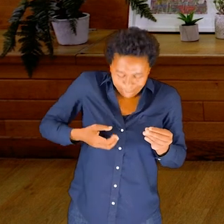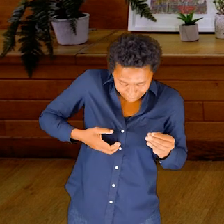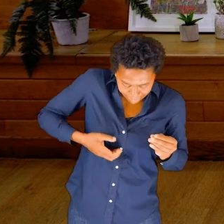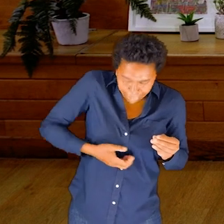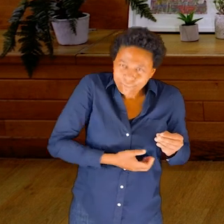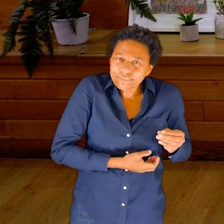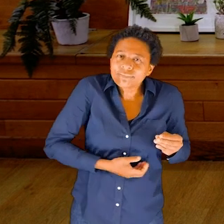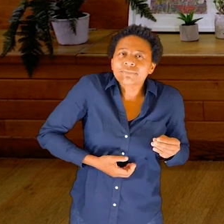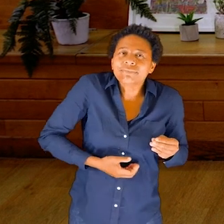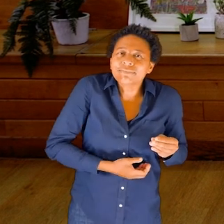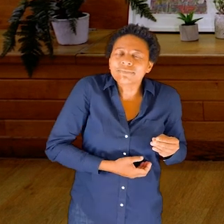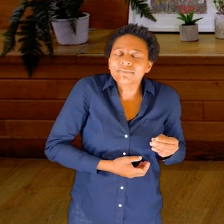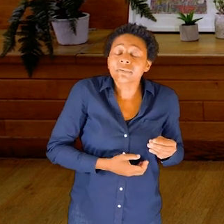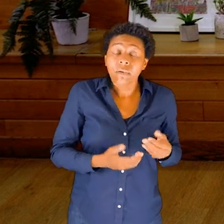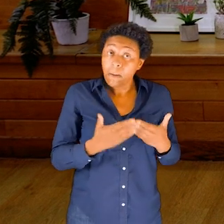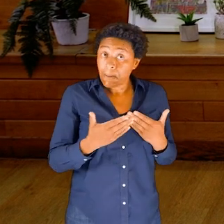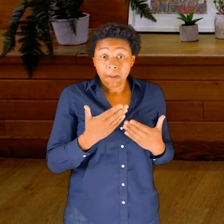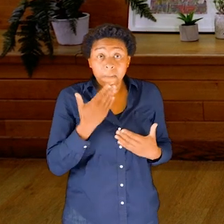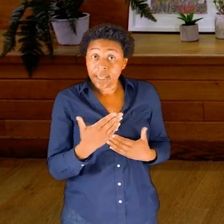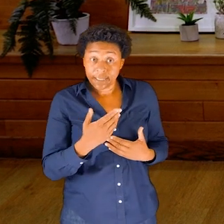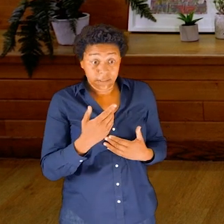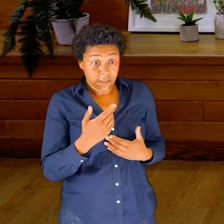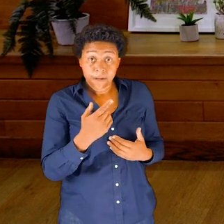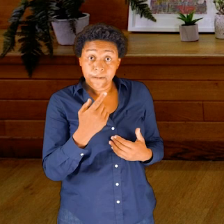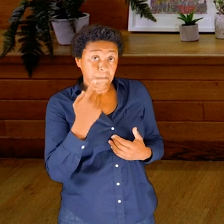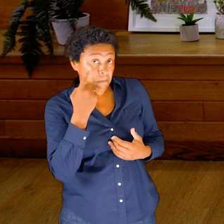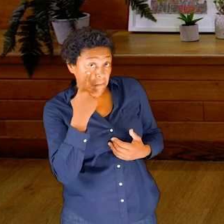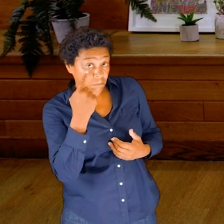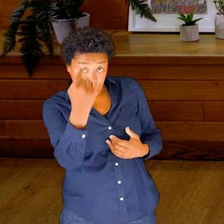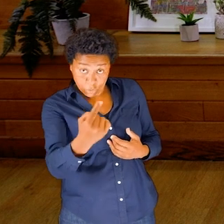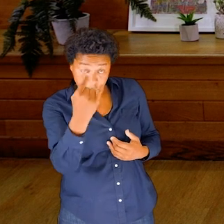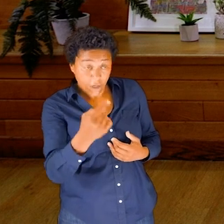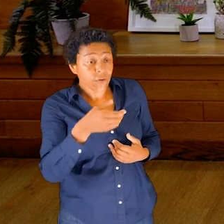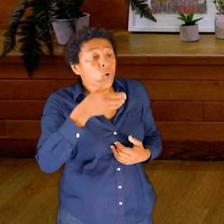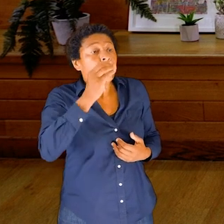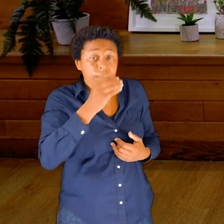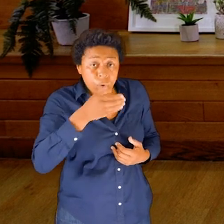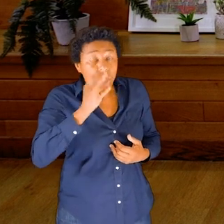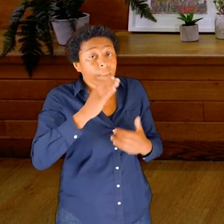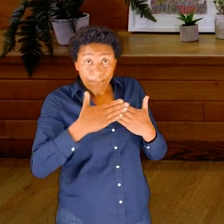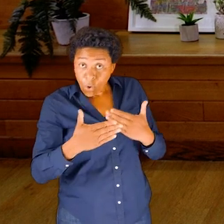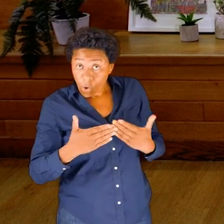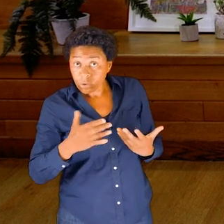Feel free to take a couple more sips if that’s helpful for you. Feel free to also hold water in your mouth.